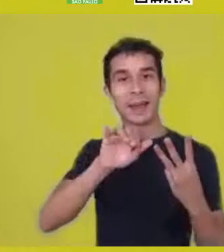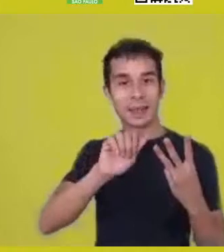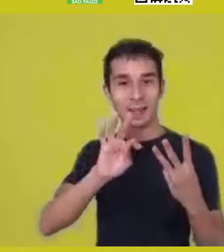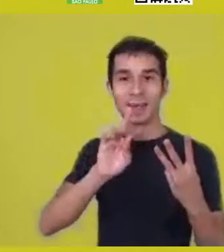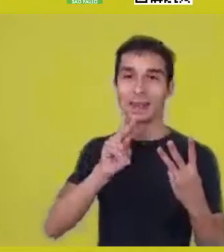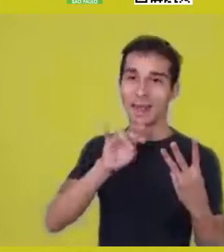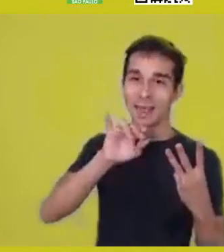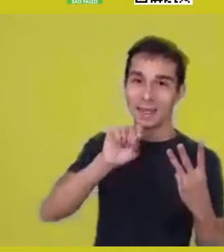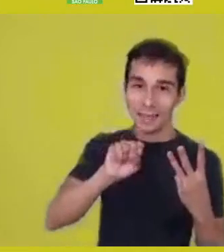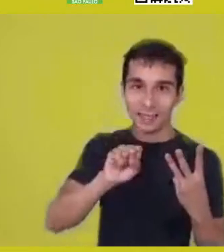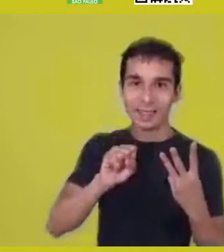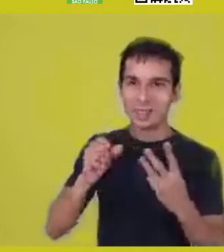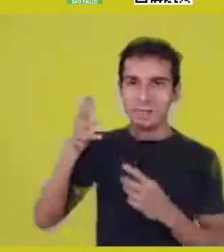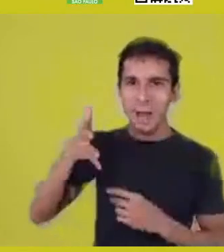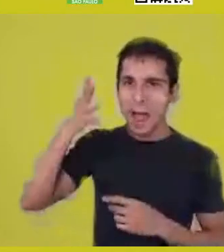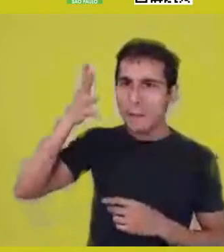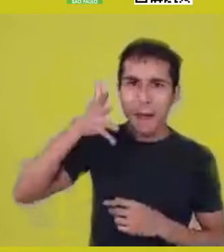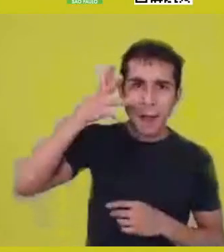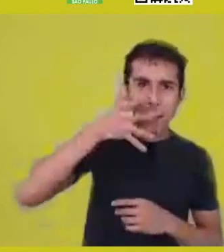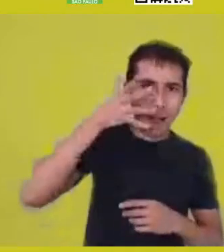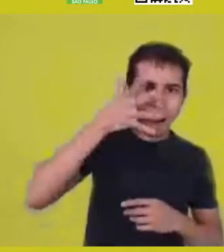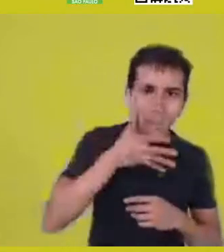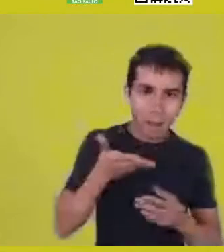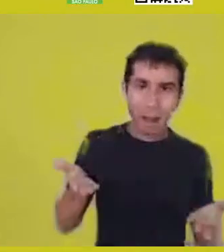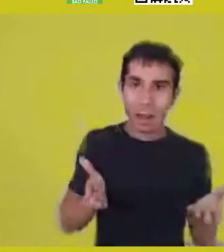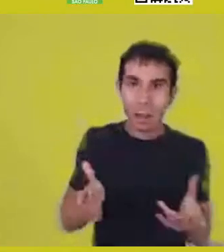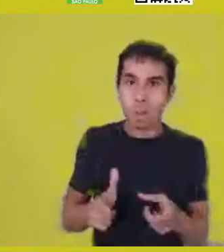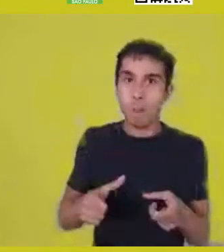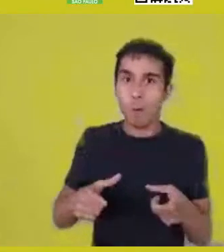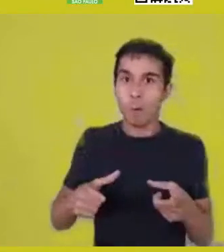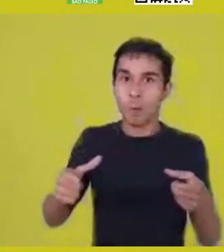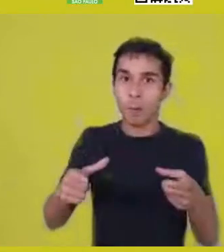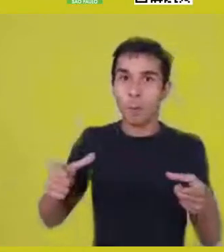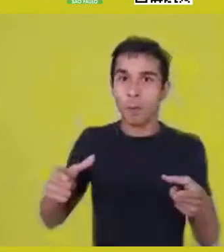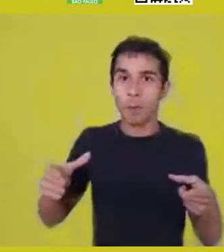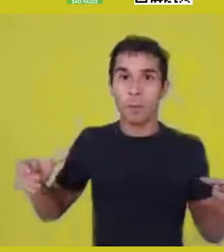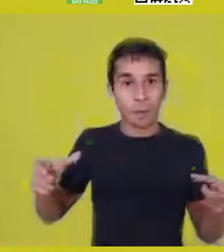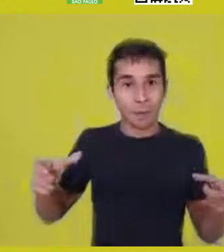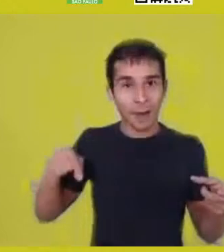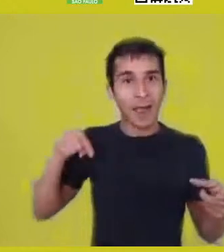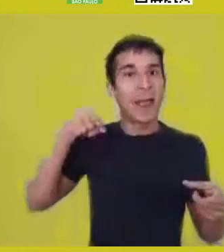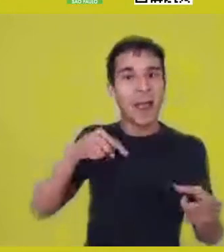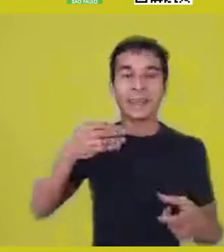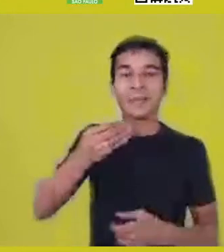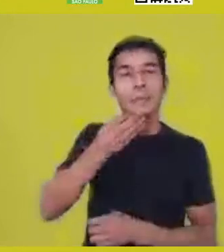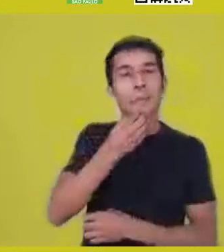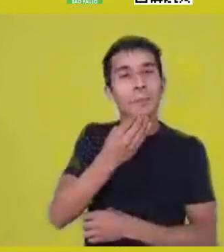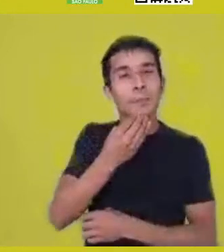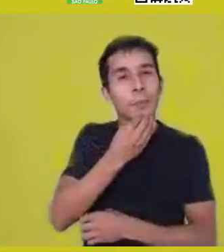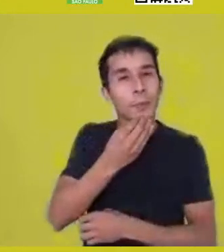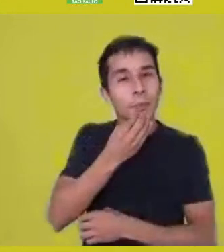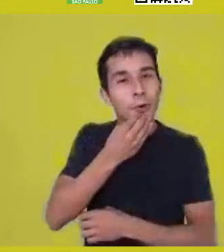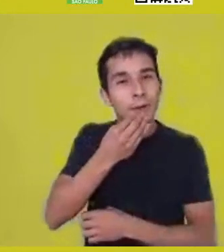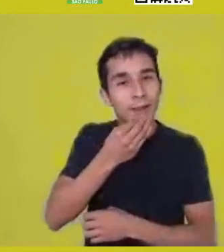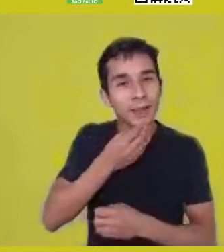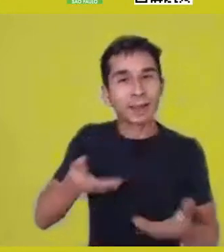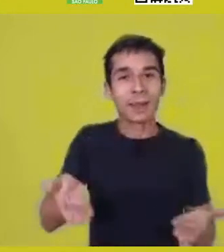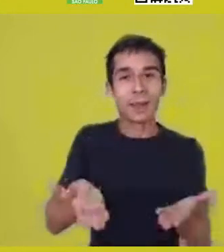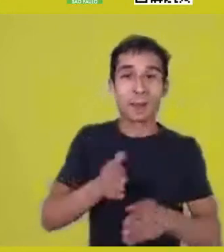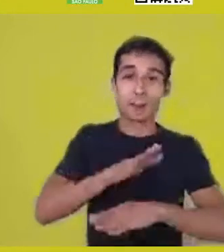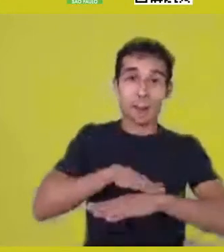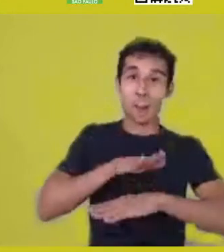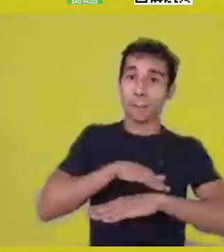and it’s placed as a proposal, as possible poetics: